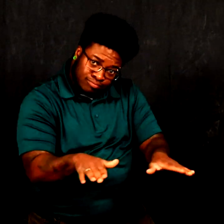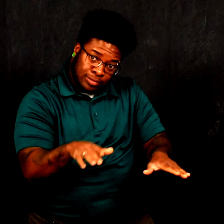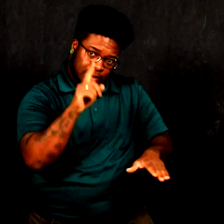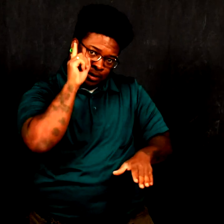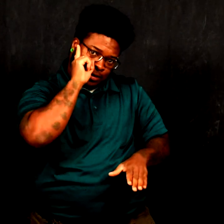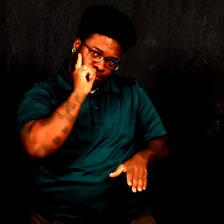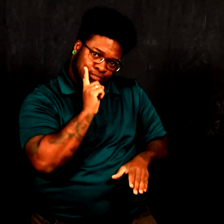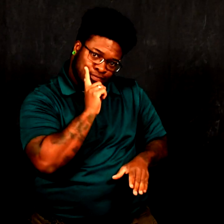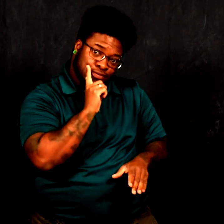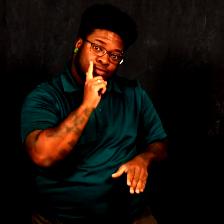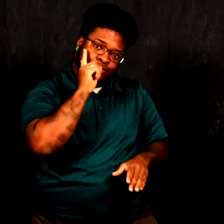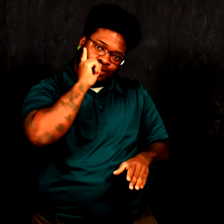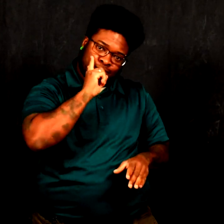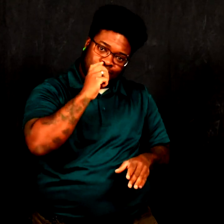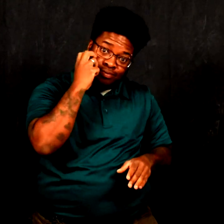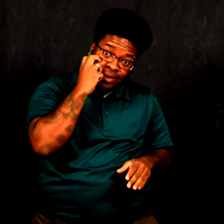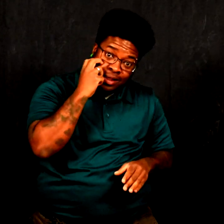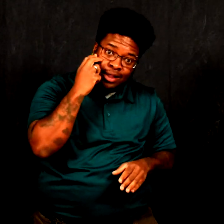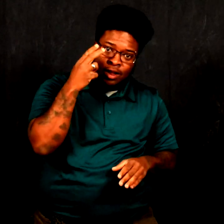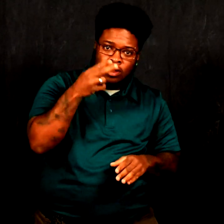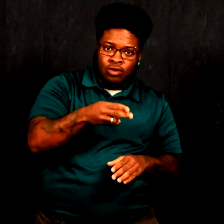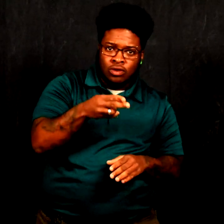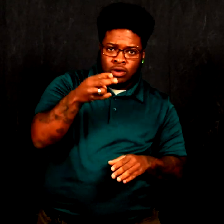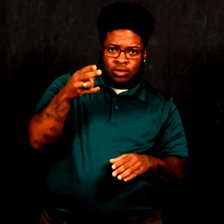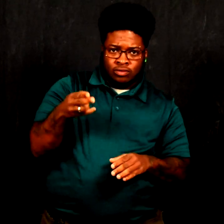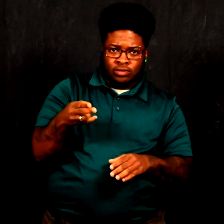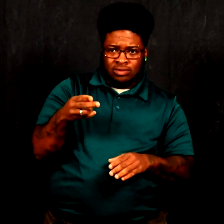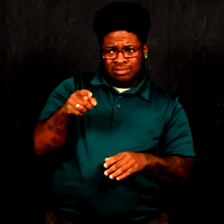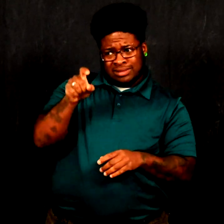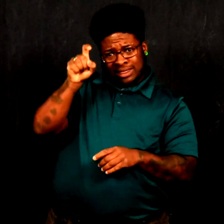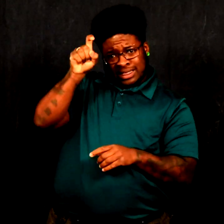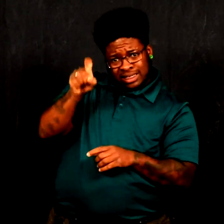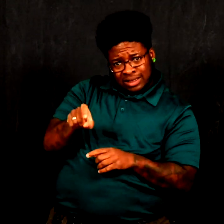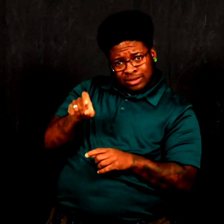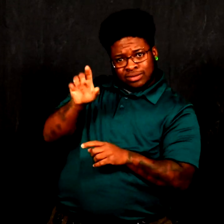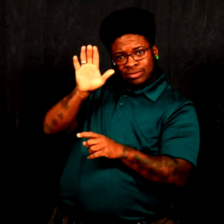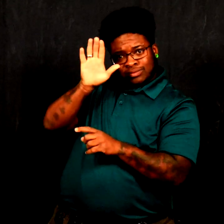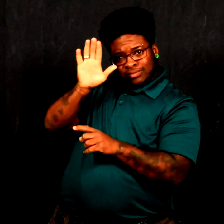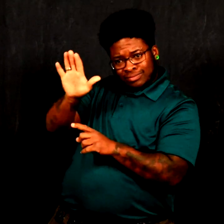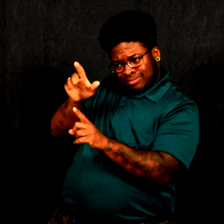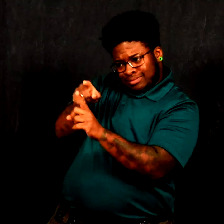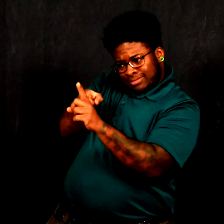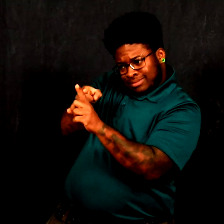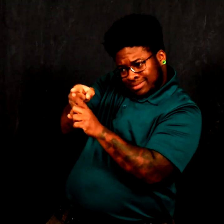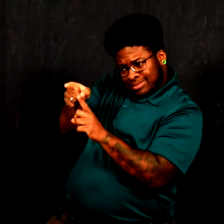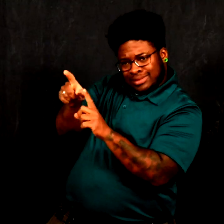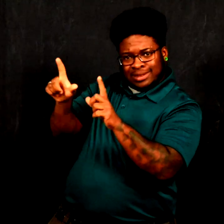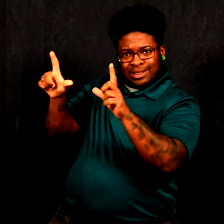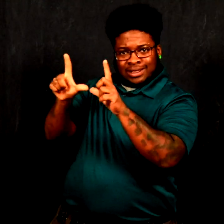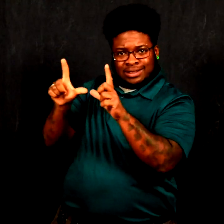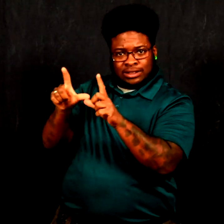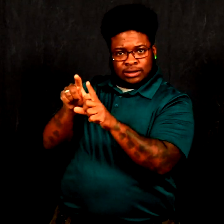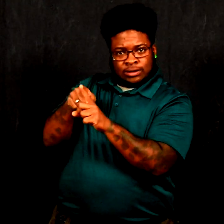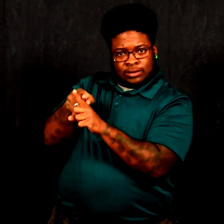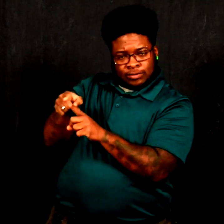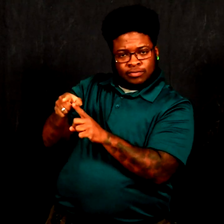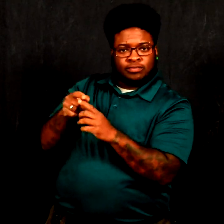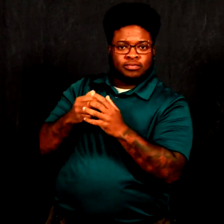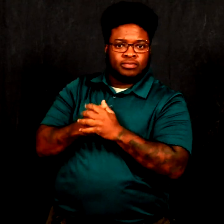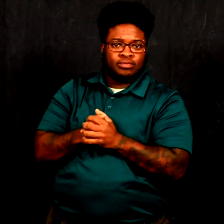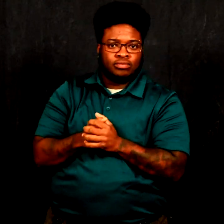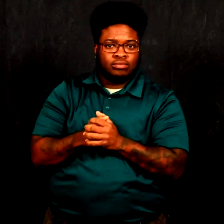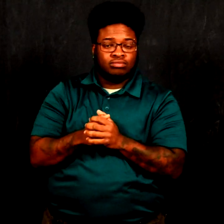who are Deaf, DeafBlind and Hard of Hearing need a specialized license.